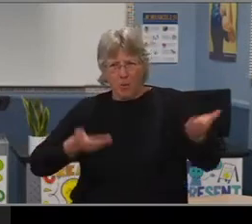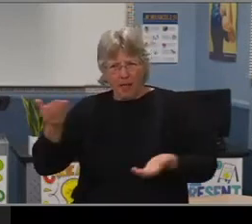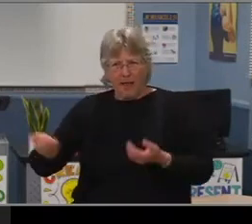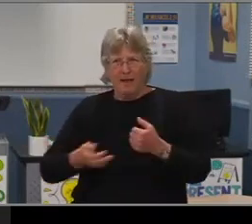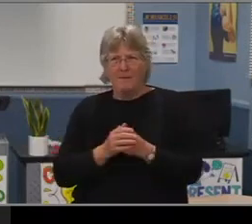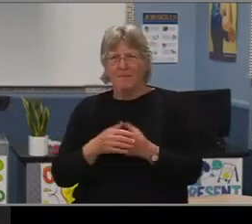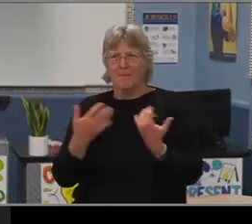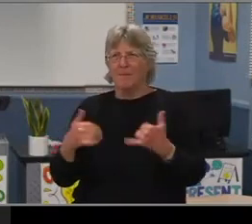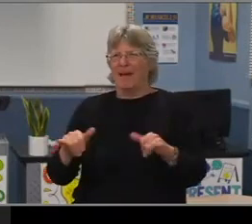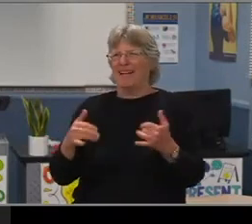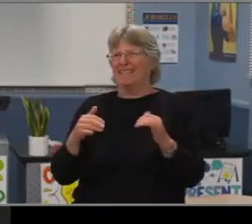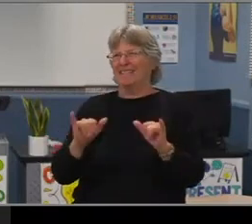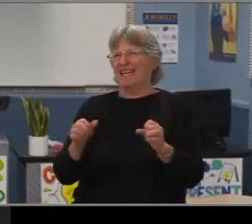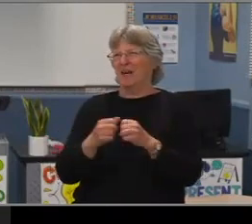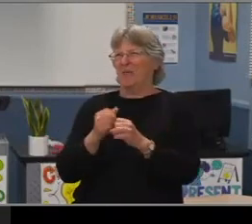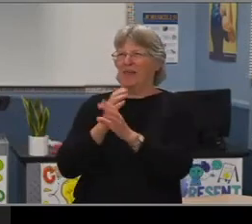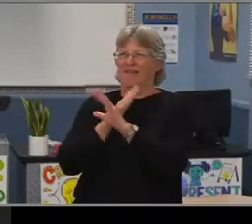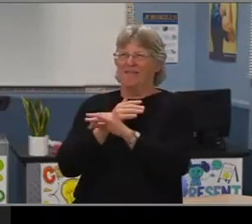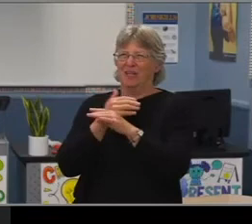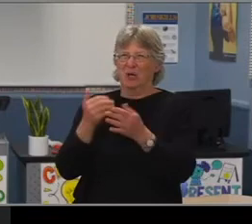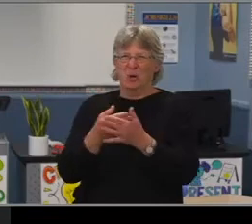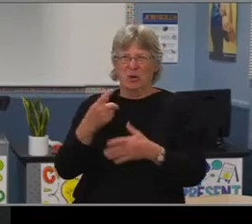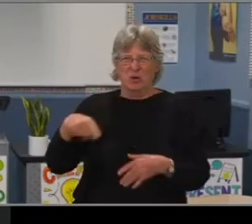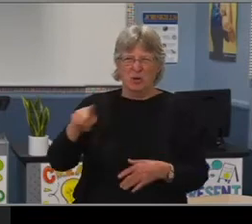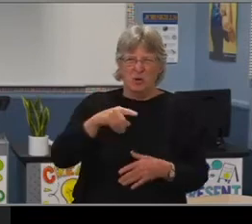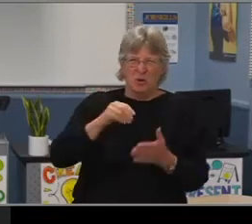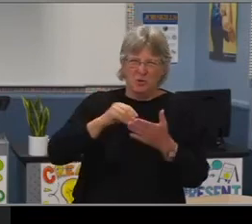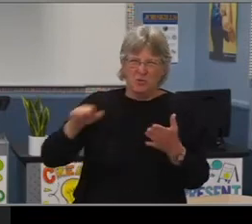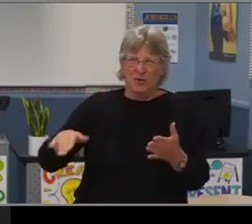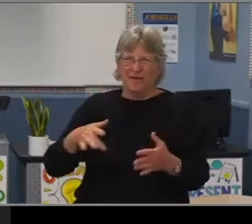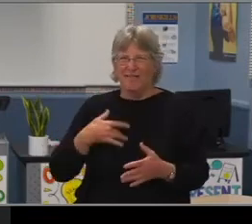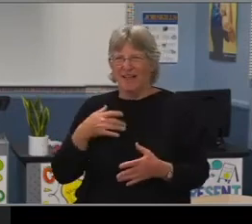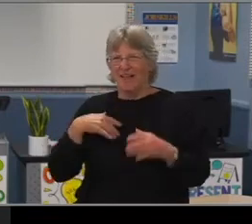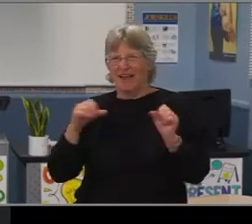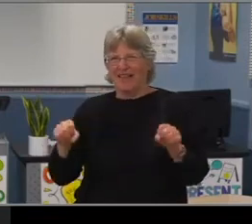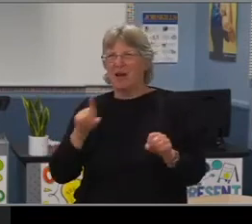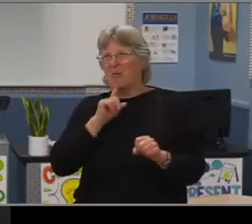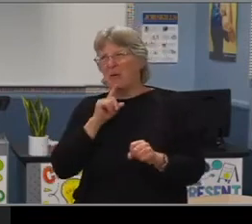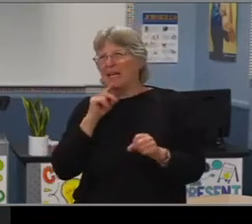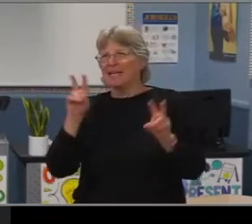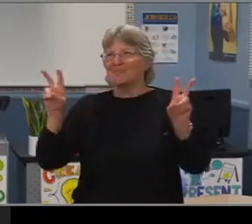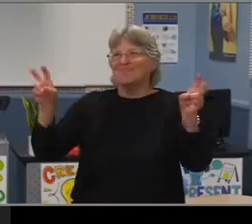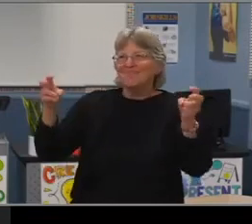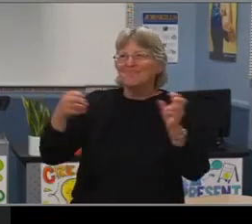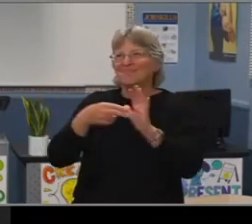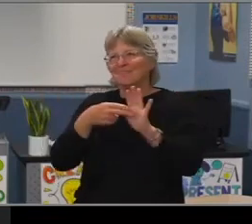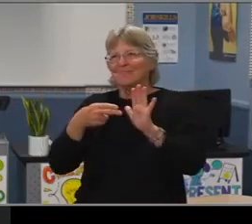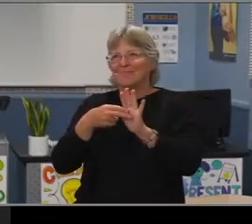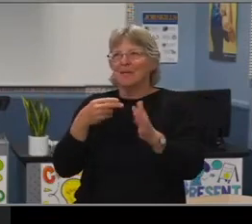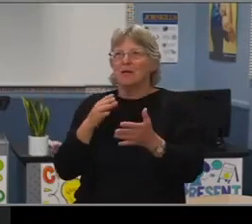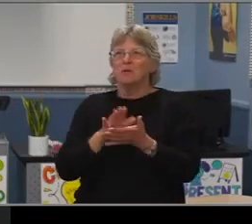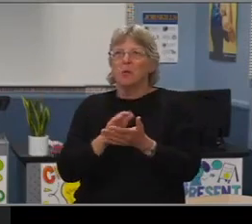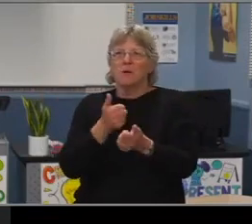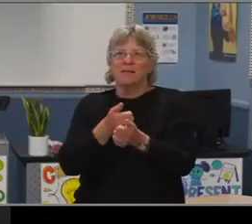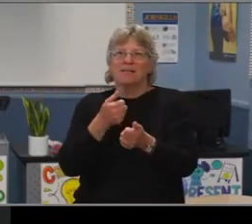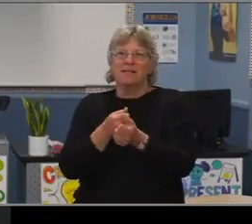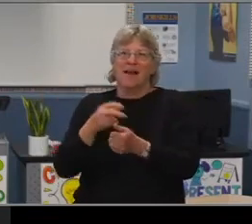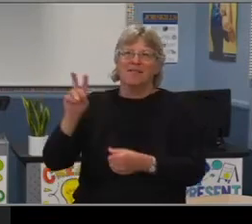to question if these new fellow Cabrillo students feel like they can call their school their second home. That is a topic ASB has been trying to figure out.